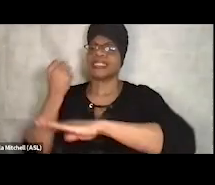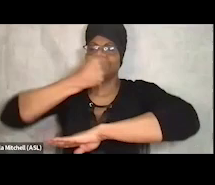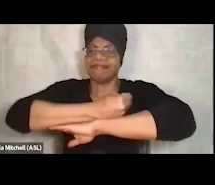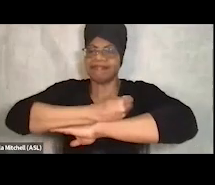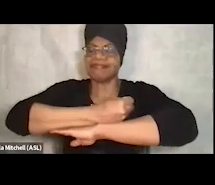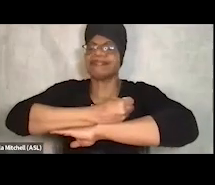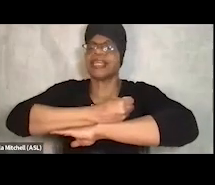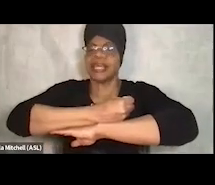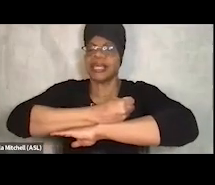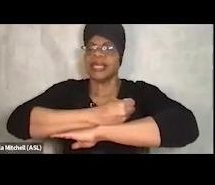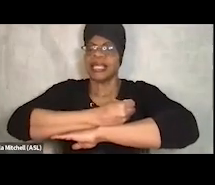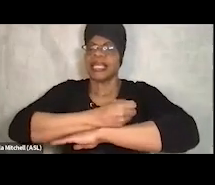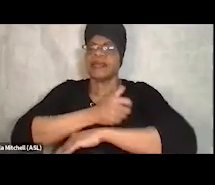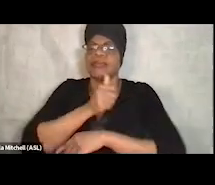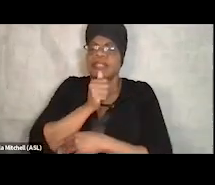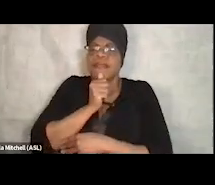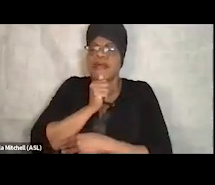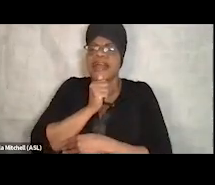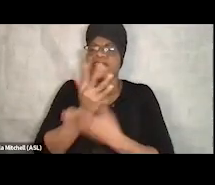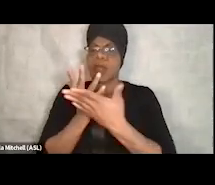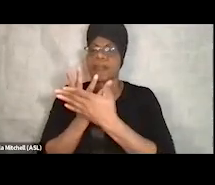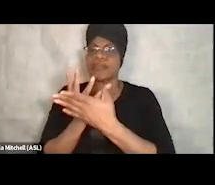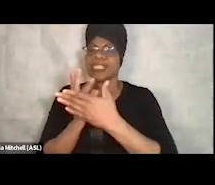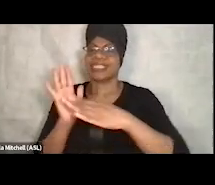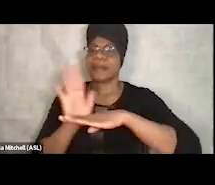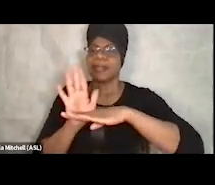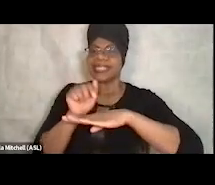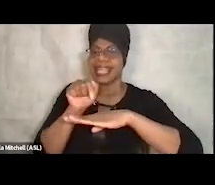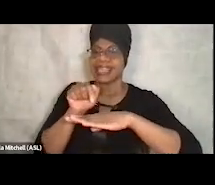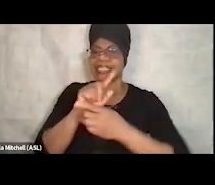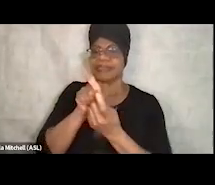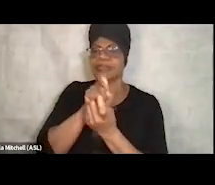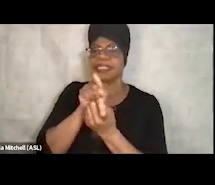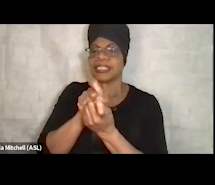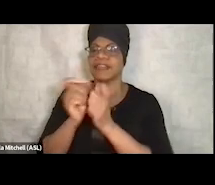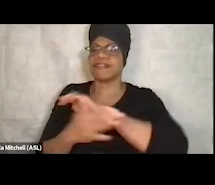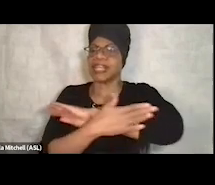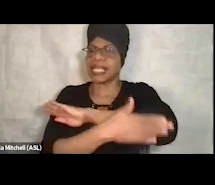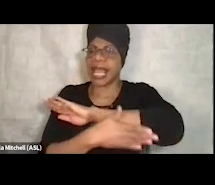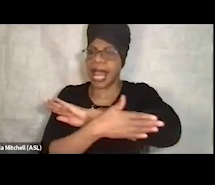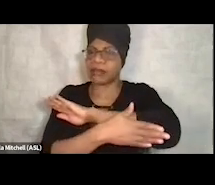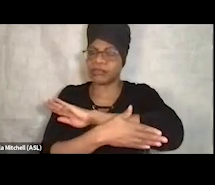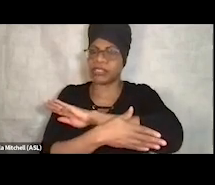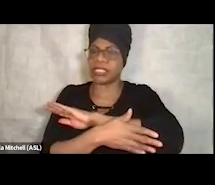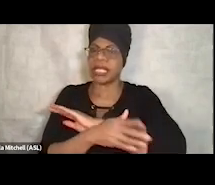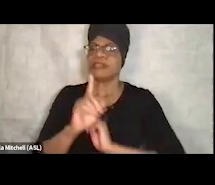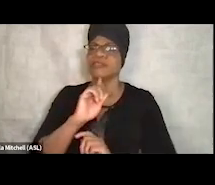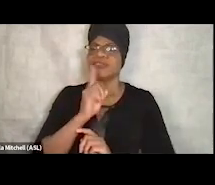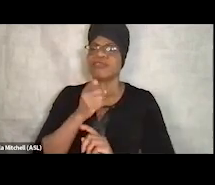There's a whole private prison industry in this county. And so there was a real culture of incarceration,